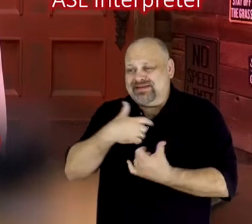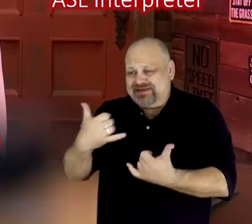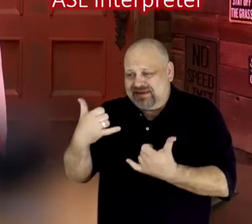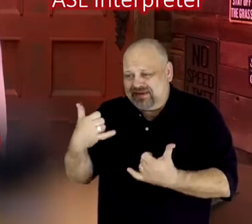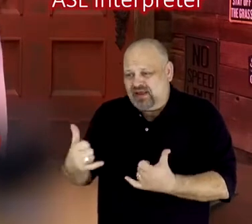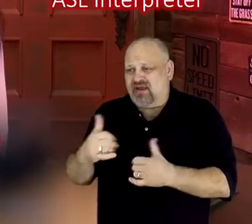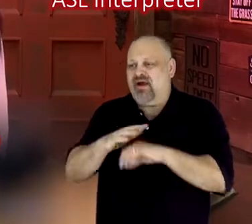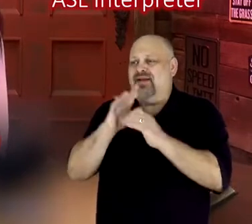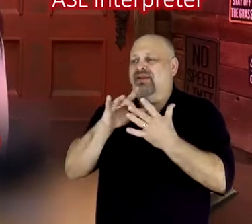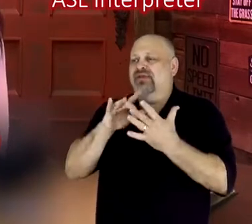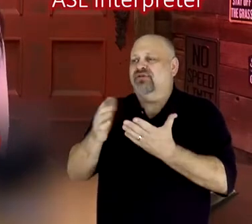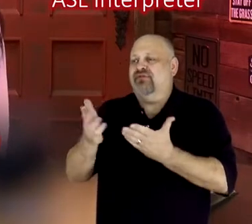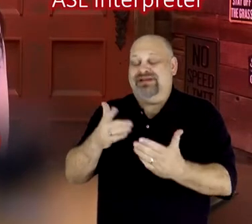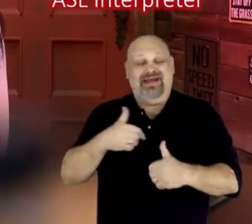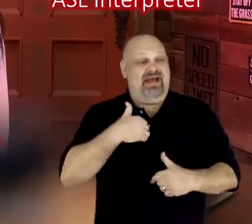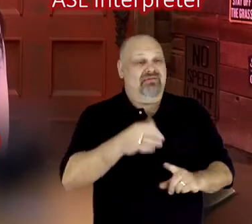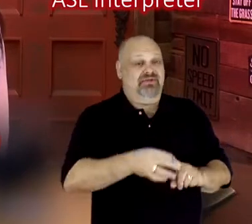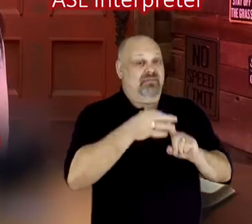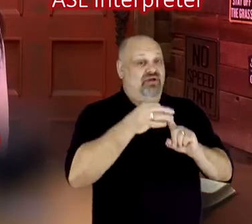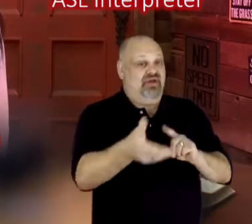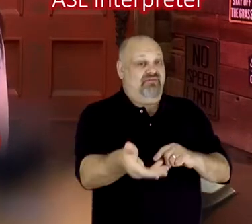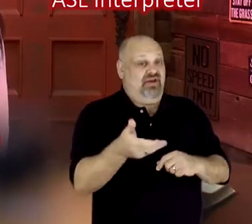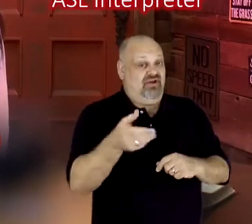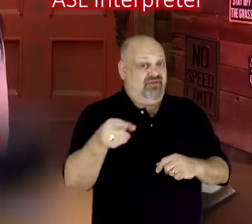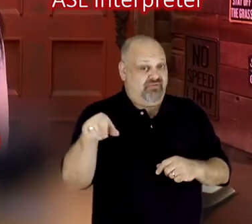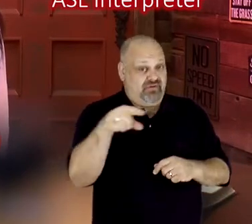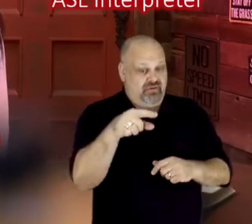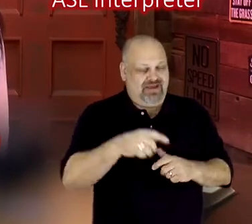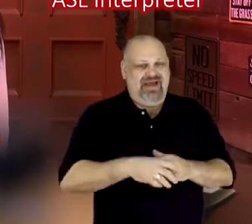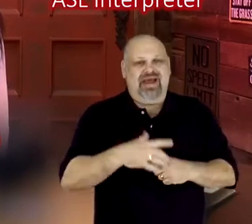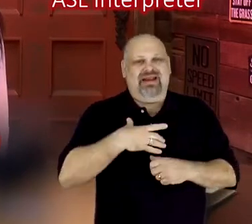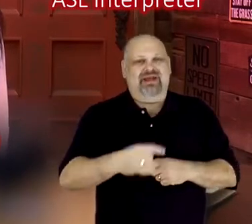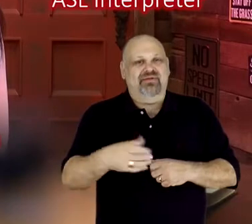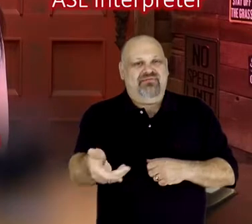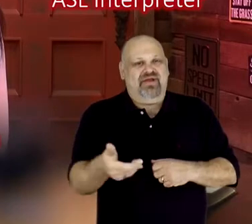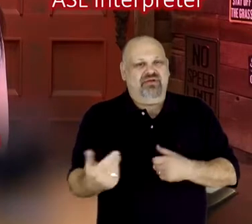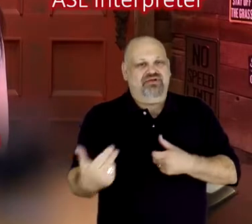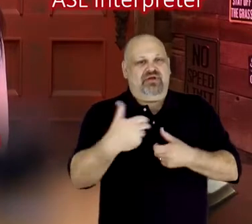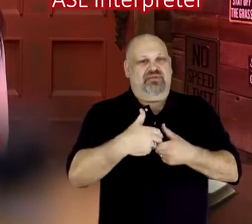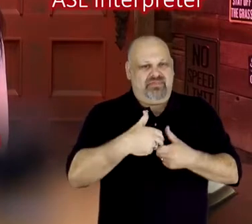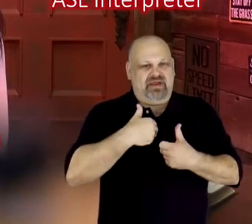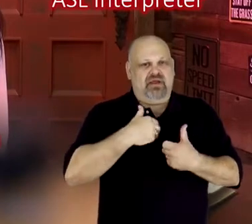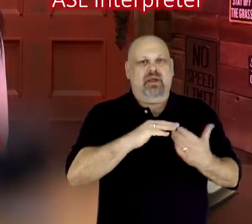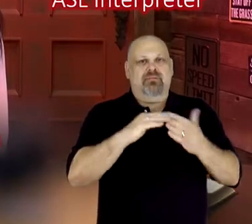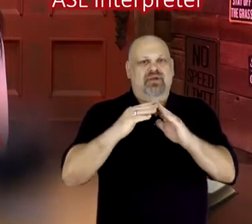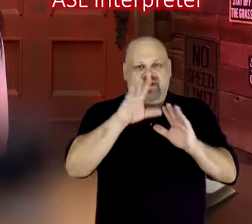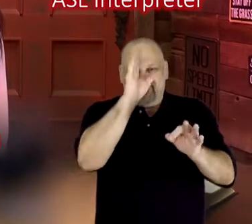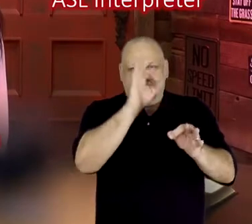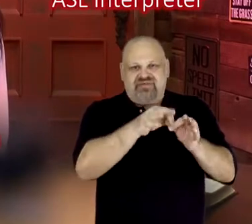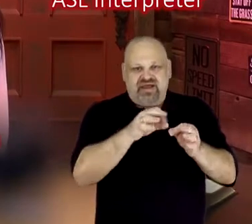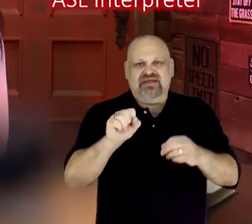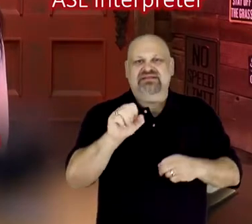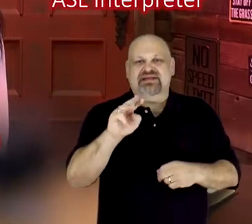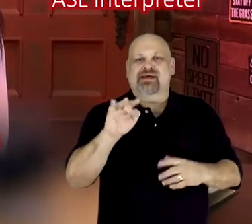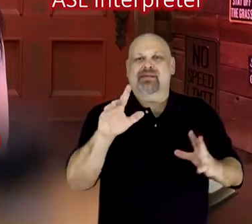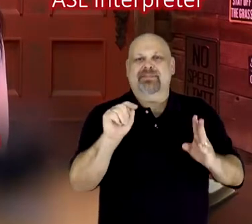Well I have a special invitation for you. I would like to invite you to join me for a Community Faith Summit presented by Adventist Healthcare.